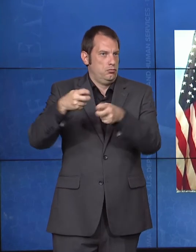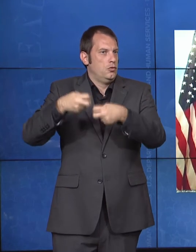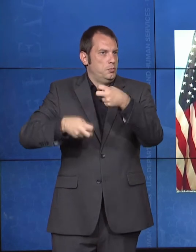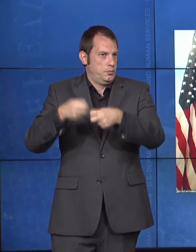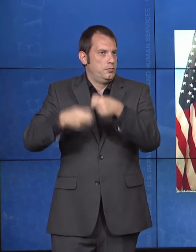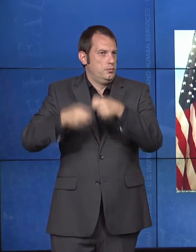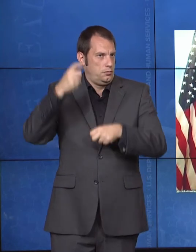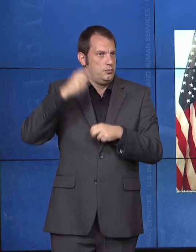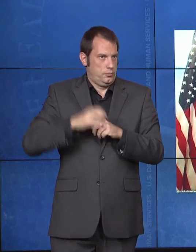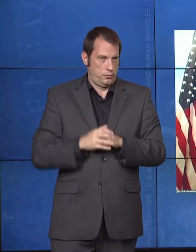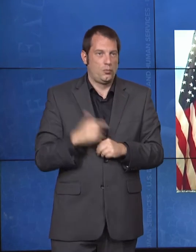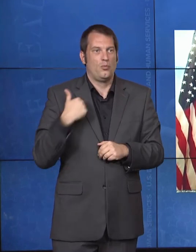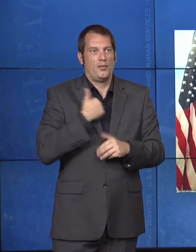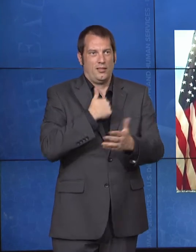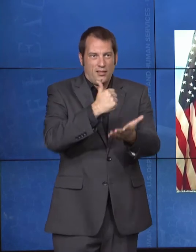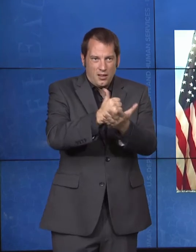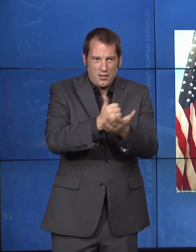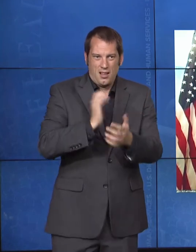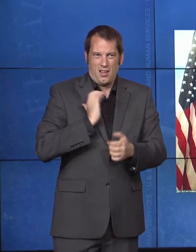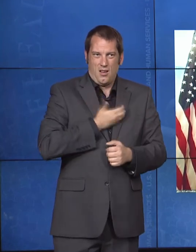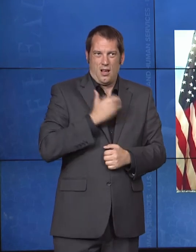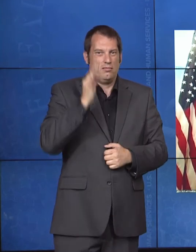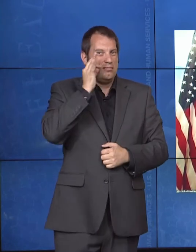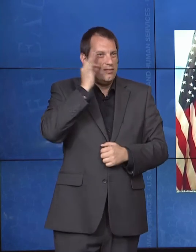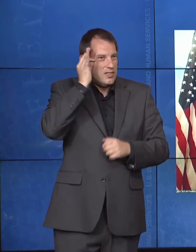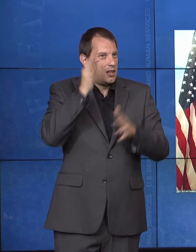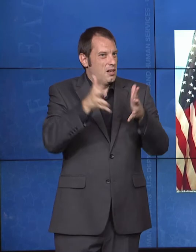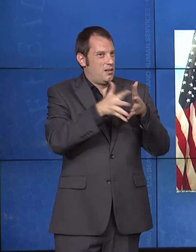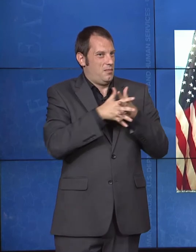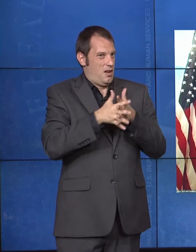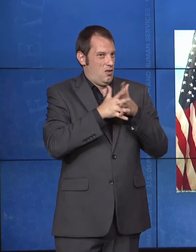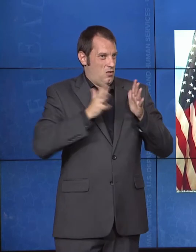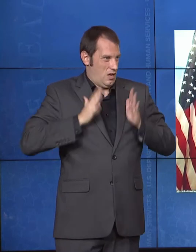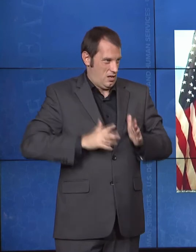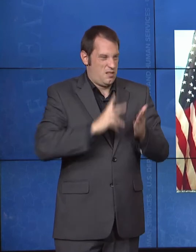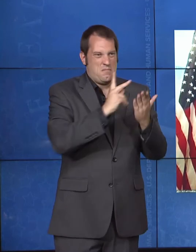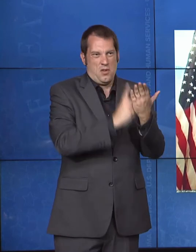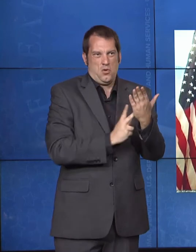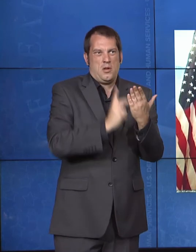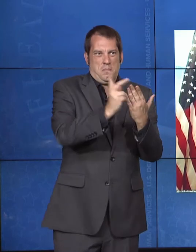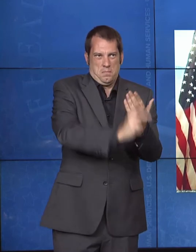So, supporting families with access to quality healthcare, screenings, and interventions